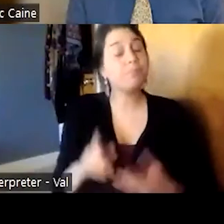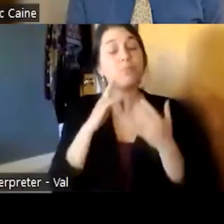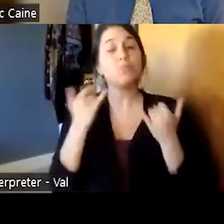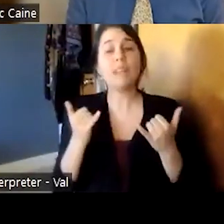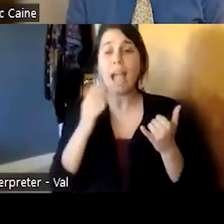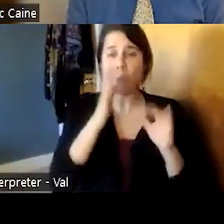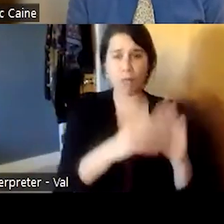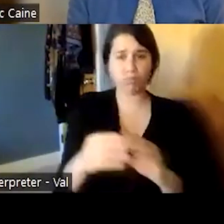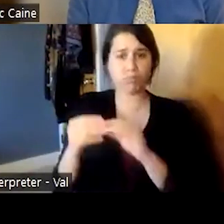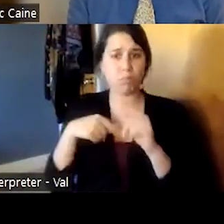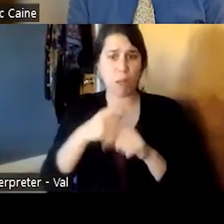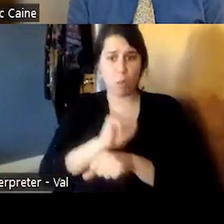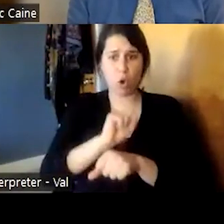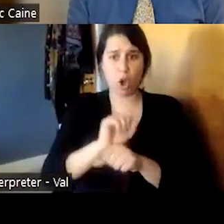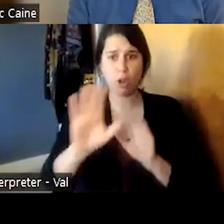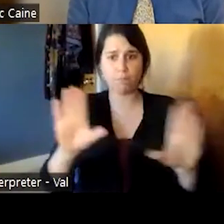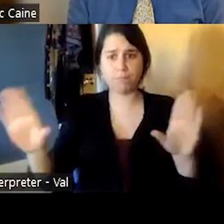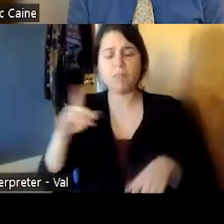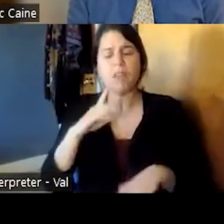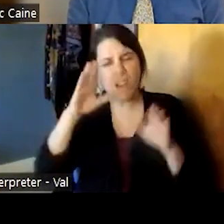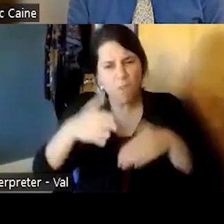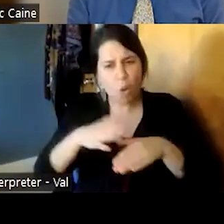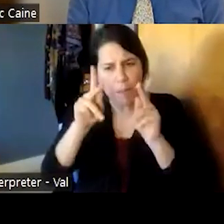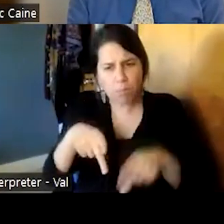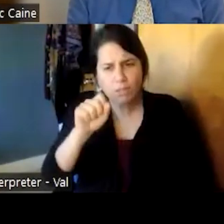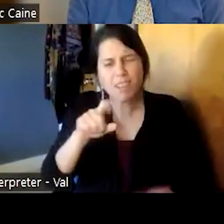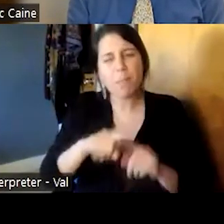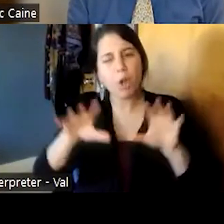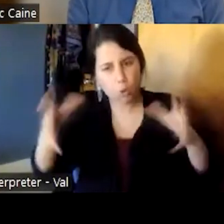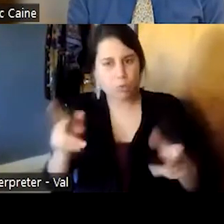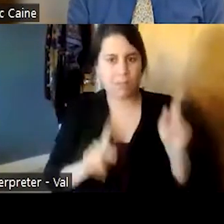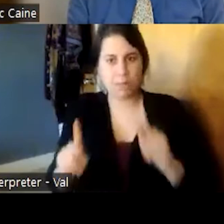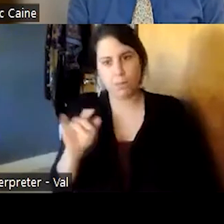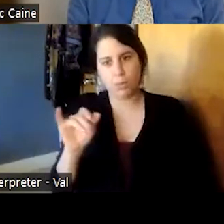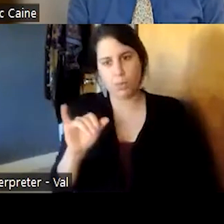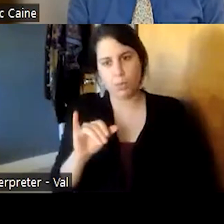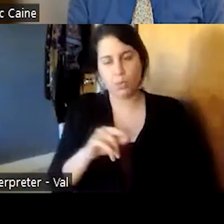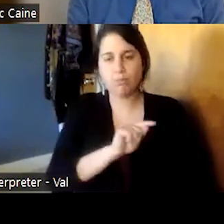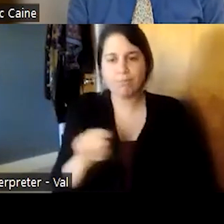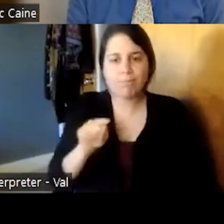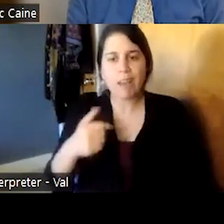is not only focusing on the person but focusing on groups of people that have unique needs and